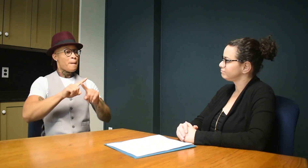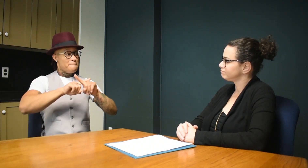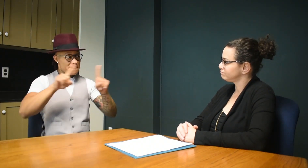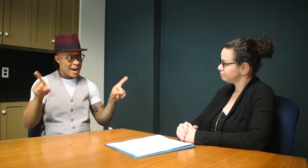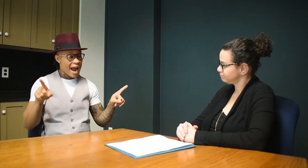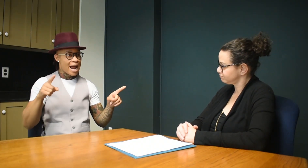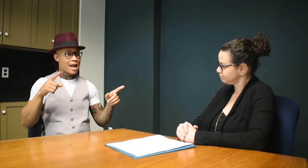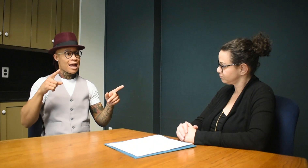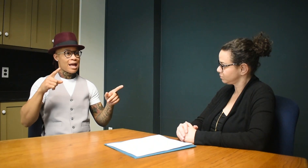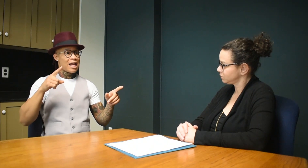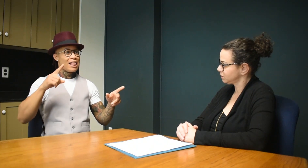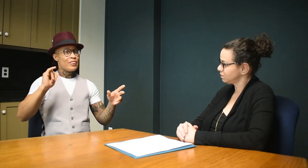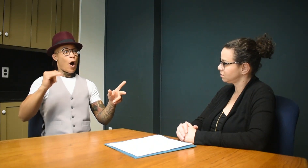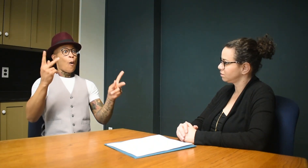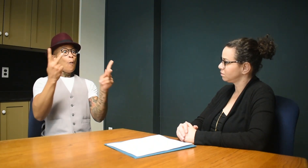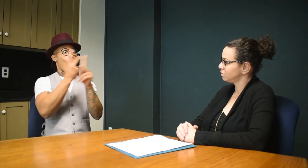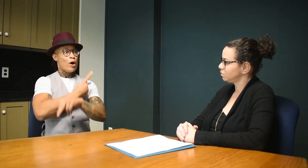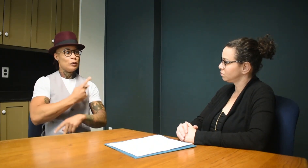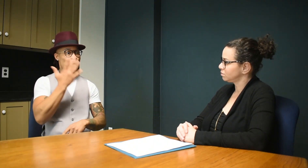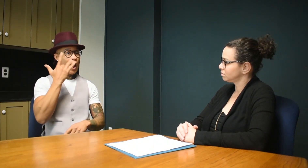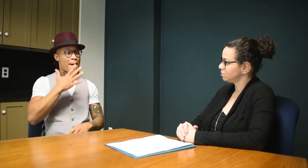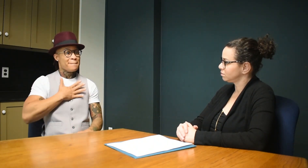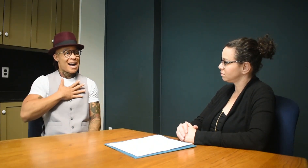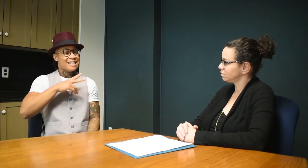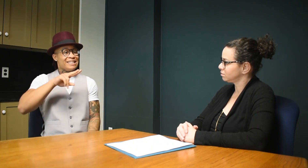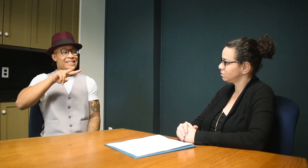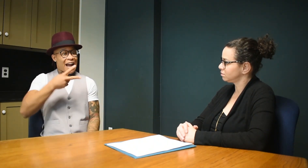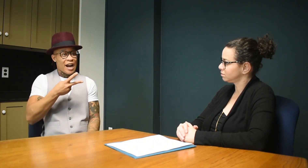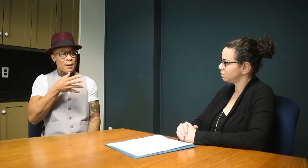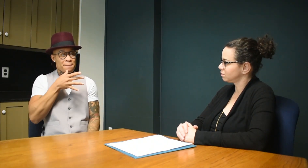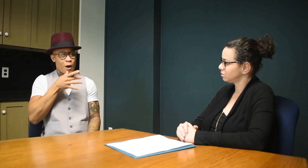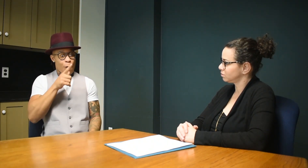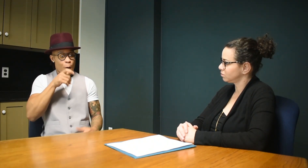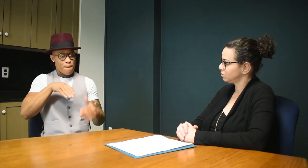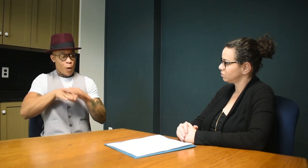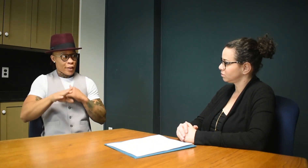But I was even more impacted by my birth mother.